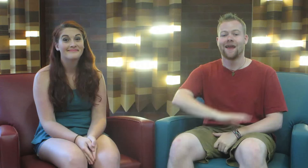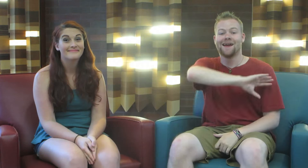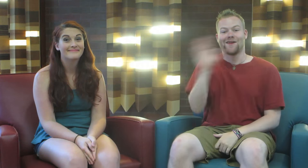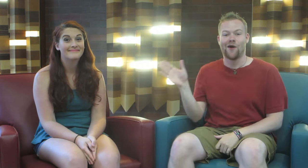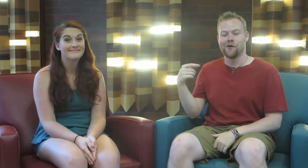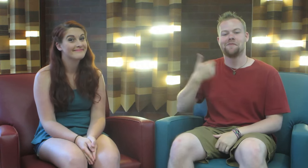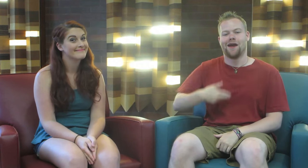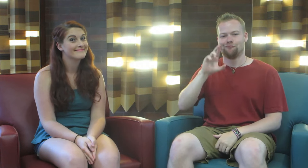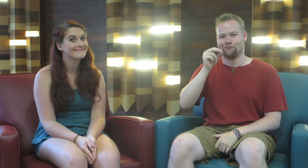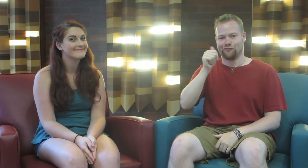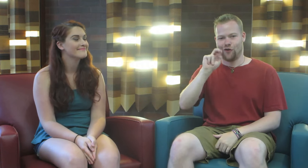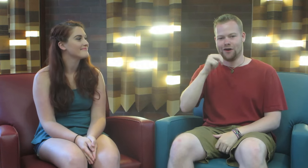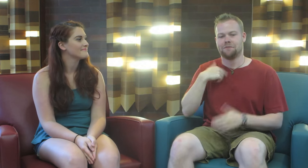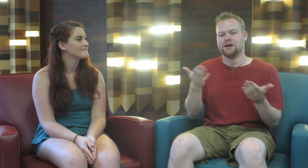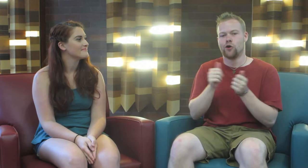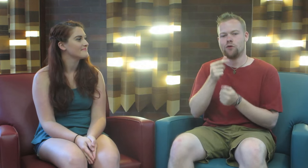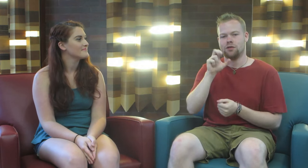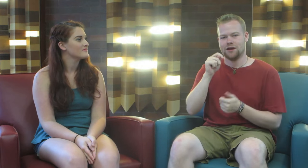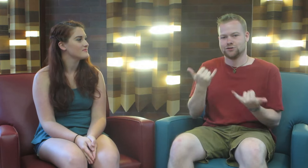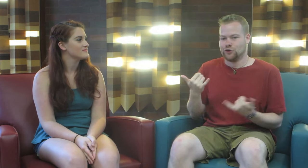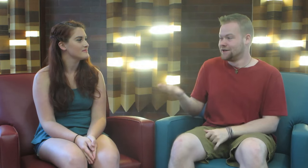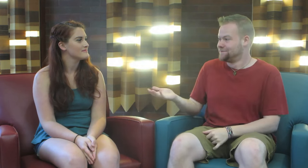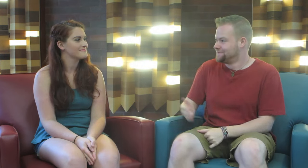R: Hello! I’m Rogan and I’m here with a guest today.